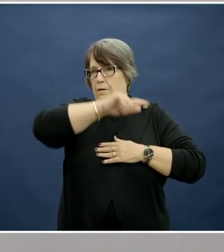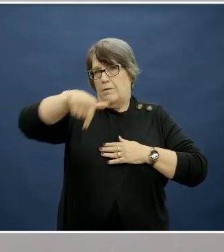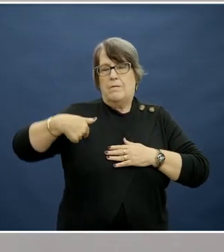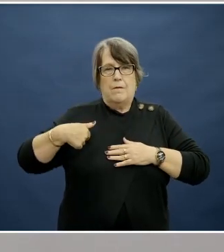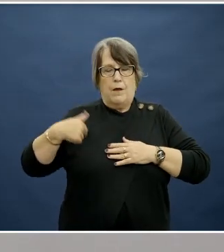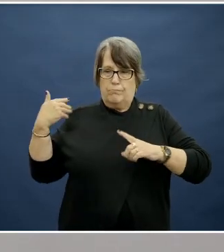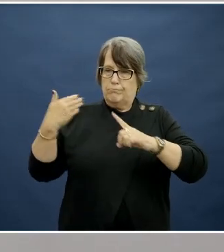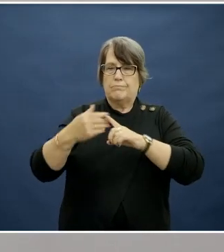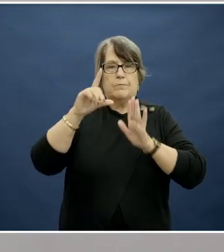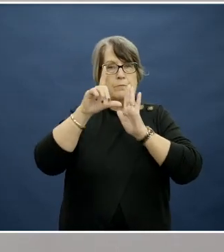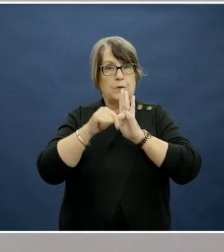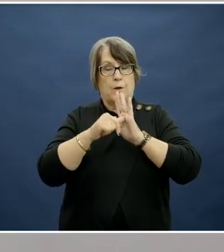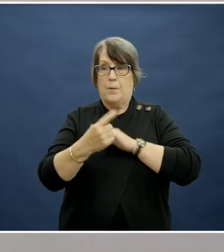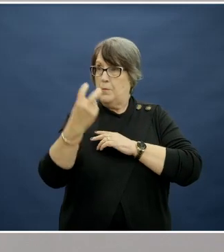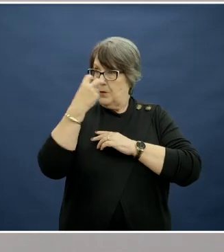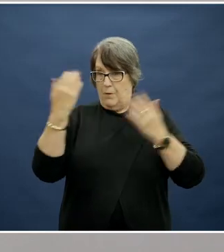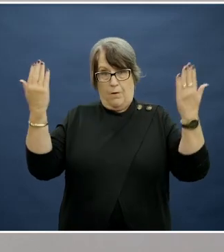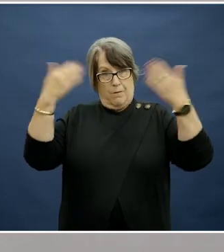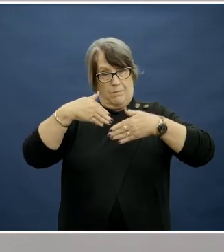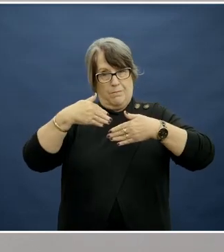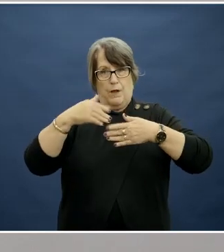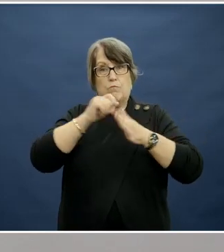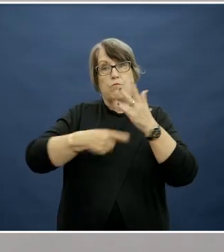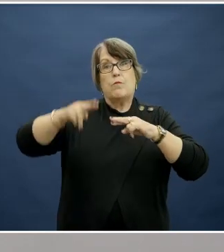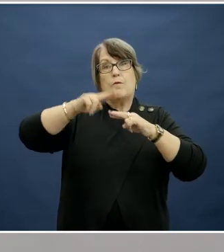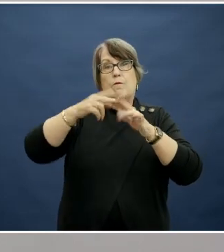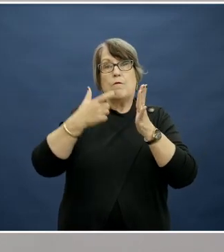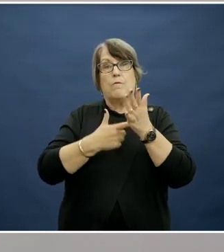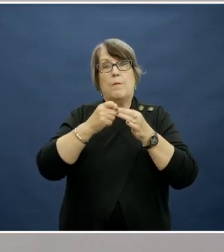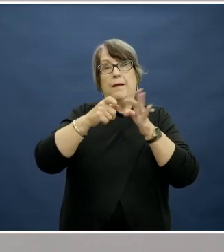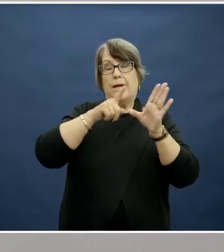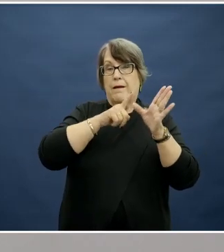Tonight, we are fortunate to be hearing from Professor Rebecca Golley, a leading researcher